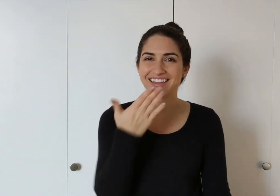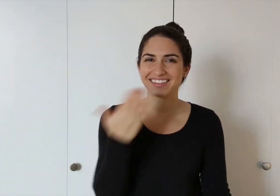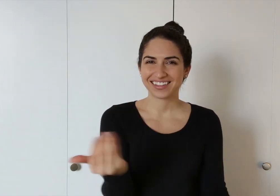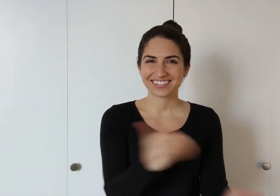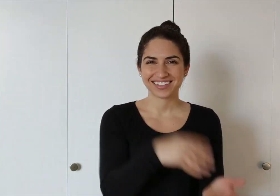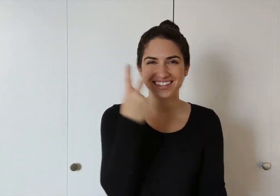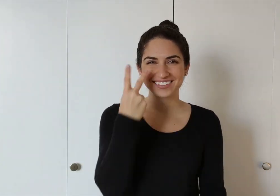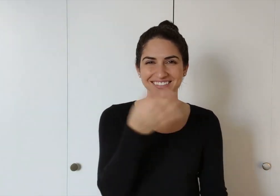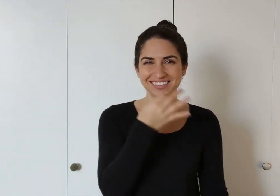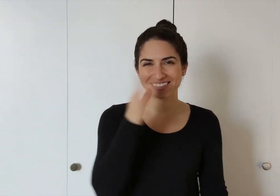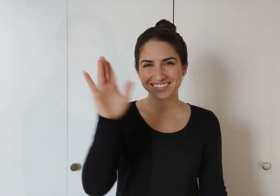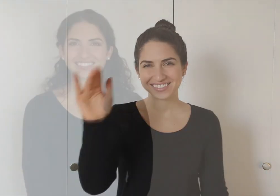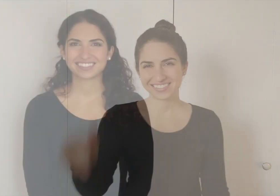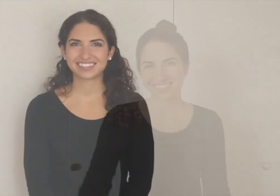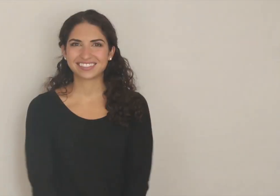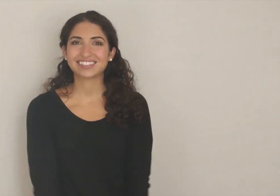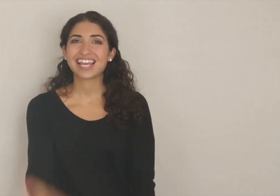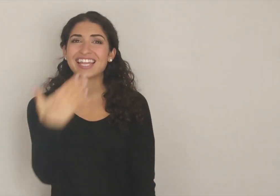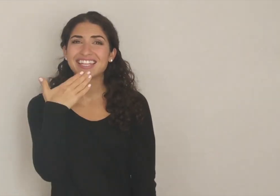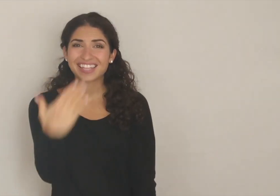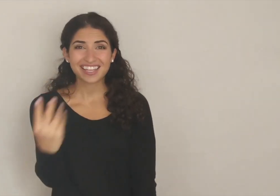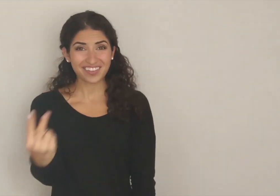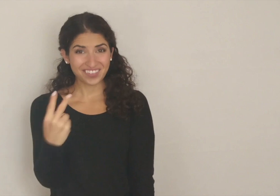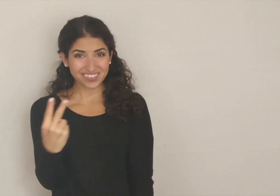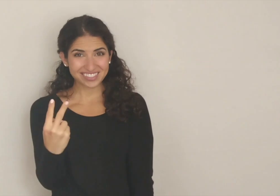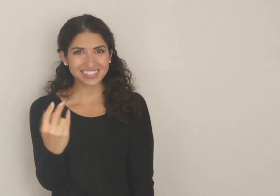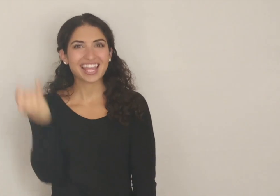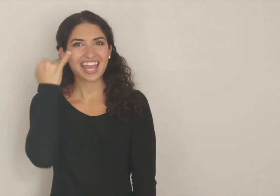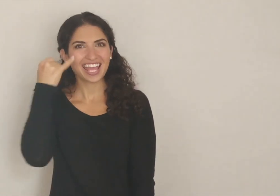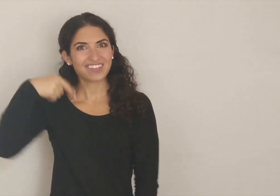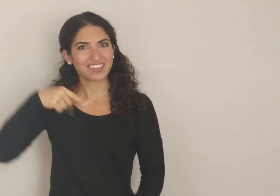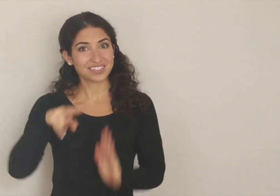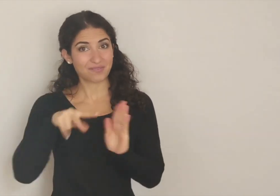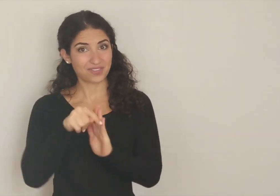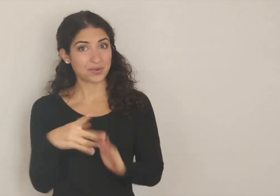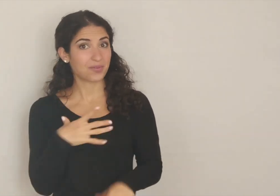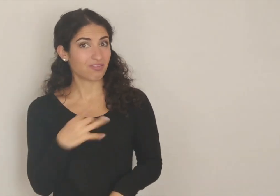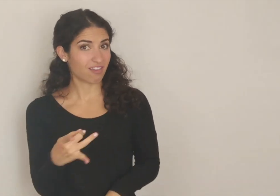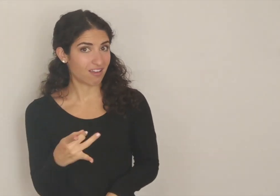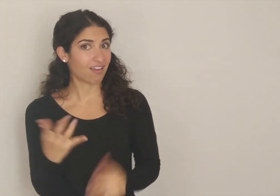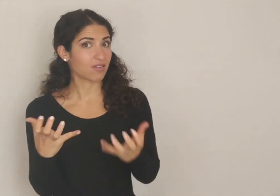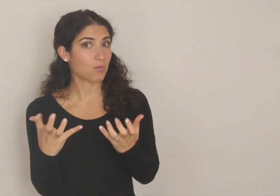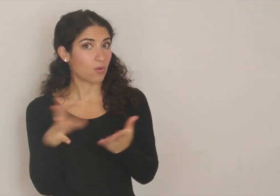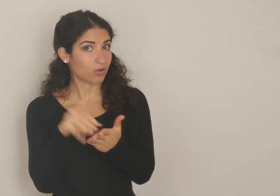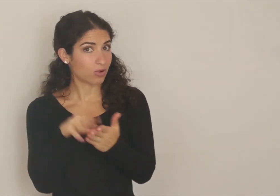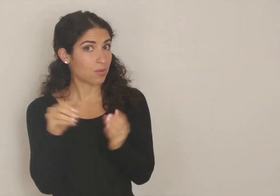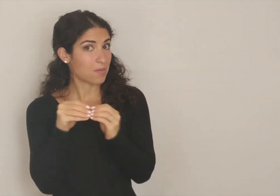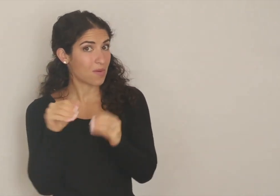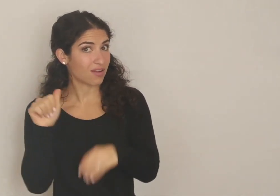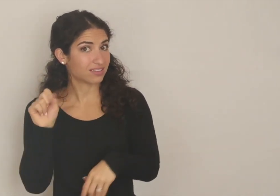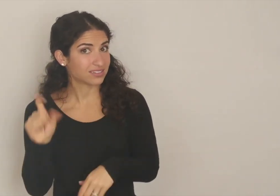Thanks again, and I'll see you soon. Thank you so much for watching! If you liked this video and you want to